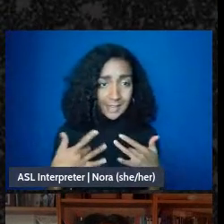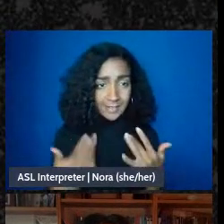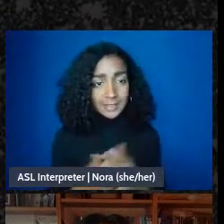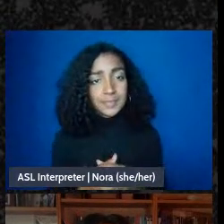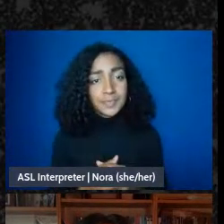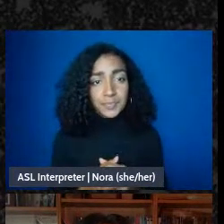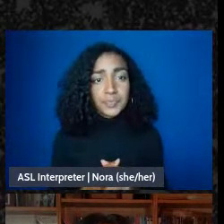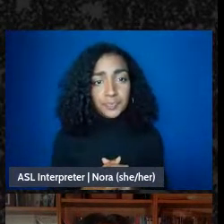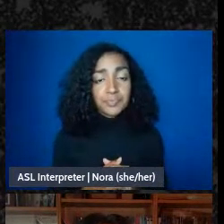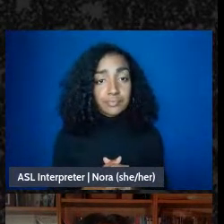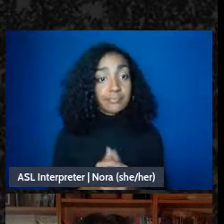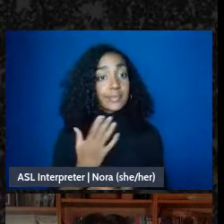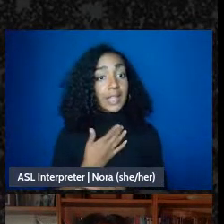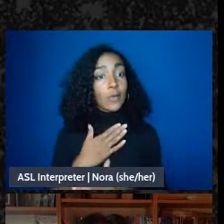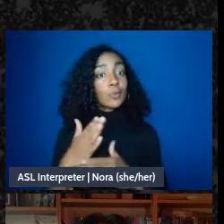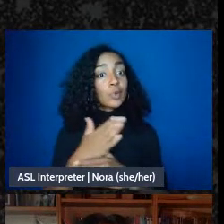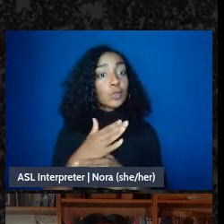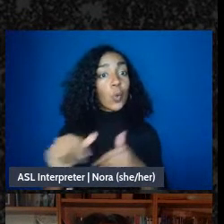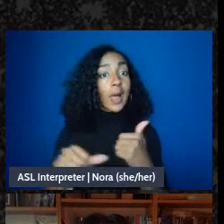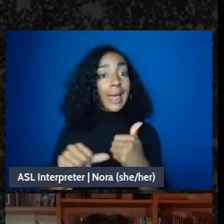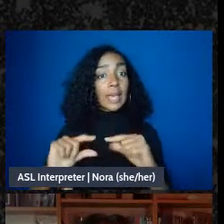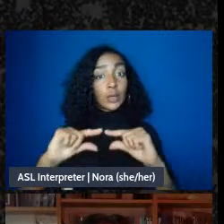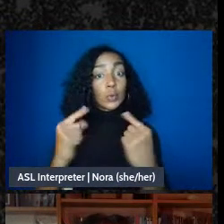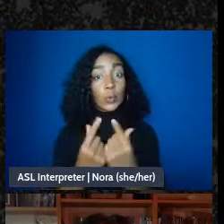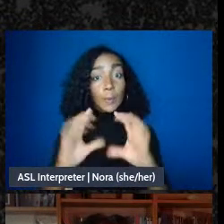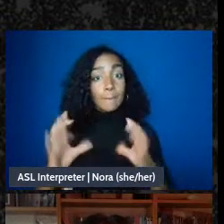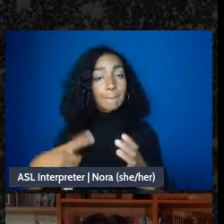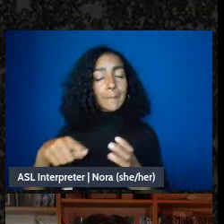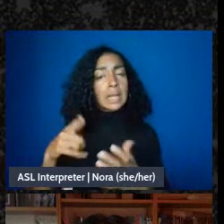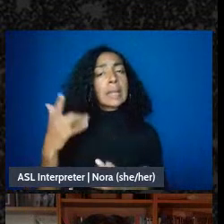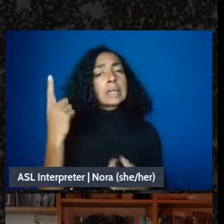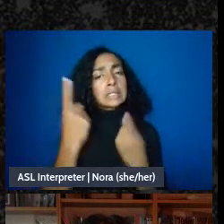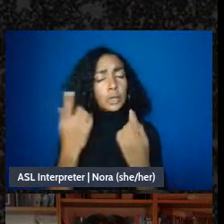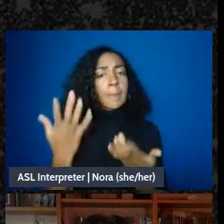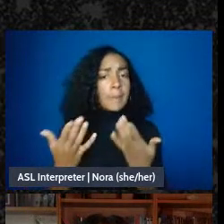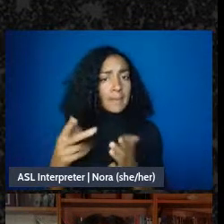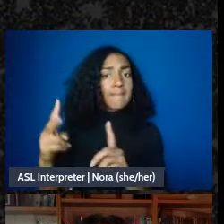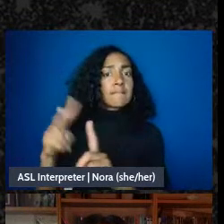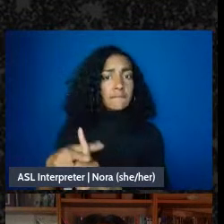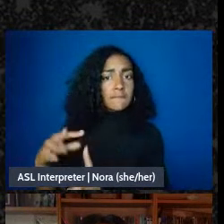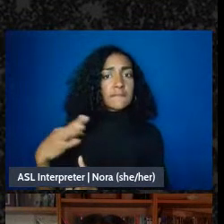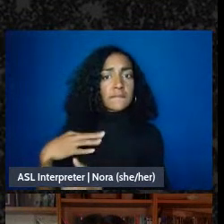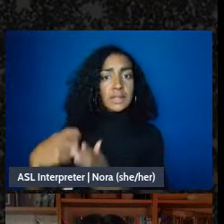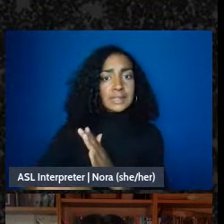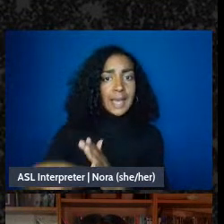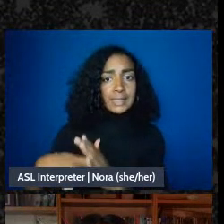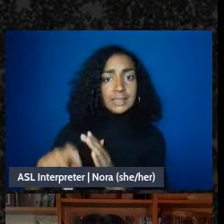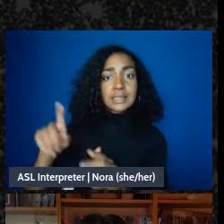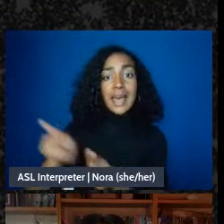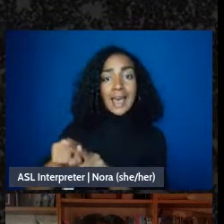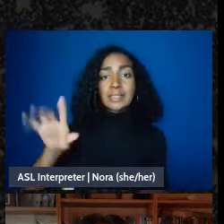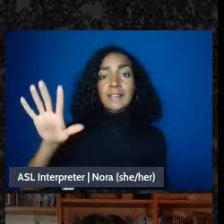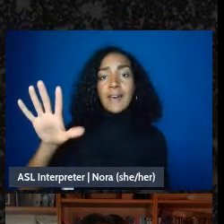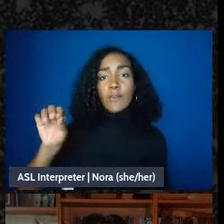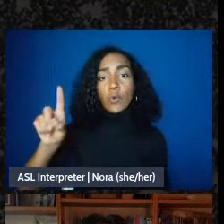Our mutual aid group is considering filing taxes as a 501 c4, what are some of the